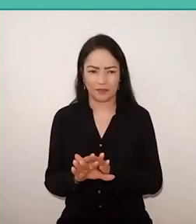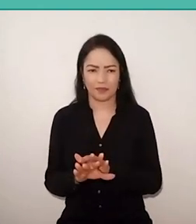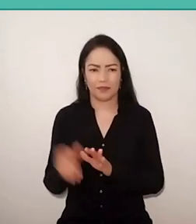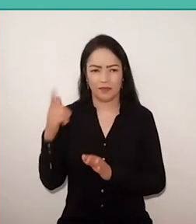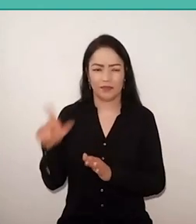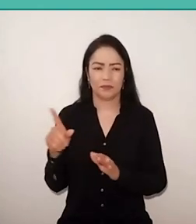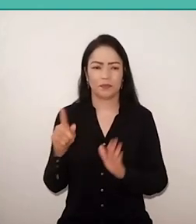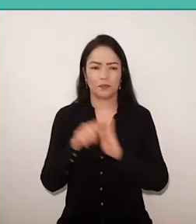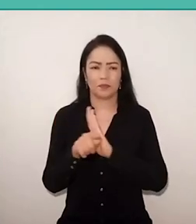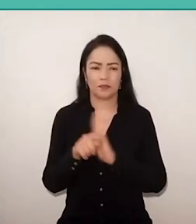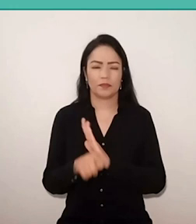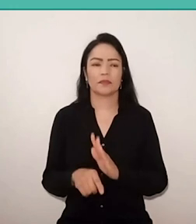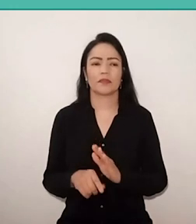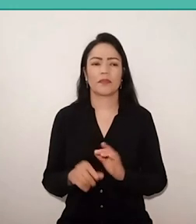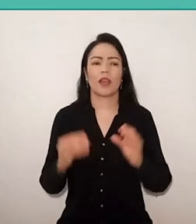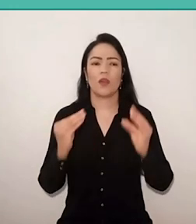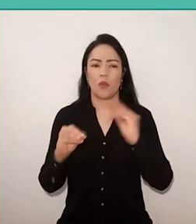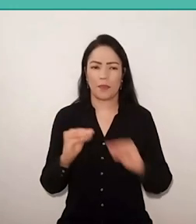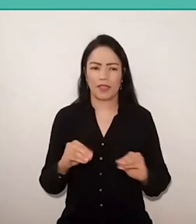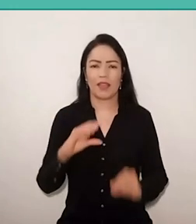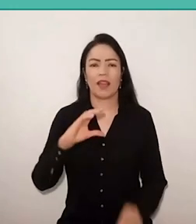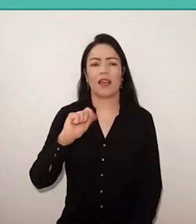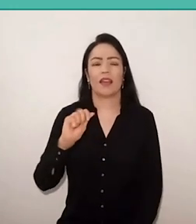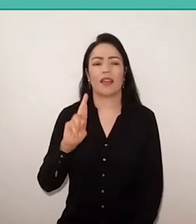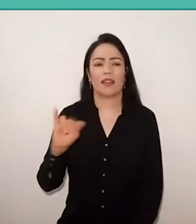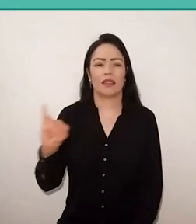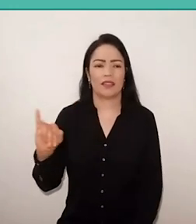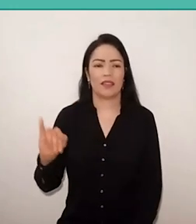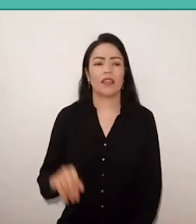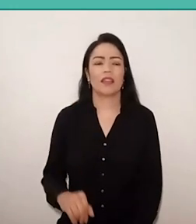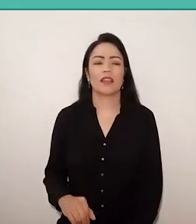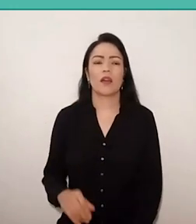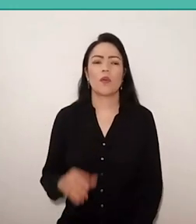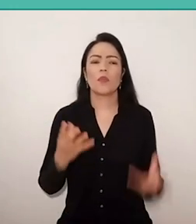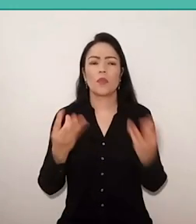have a comment, teacher Akkari, many people were asking for texts from you